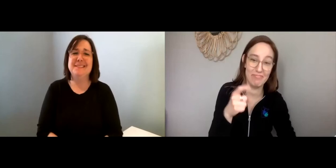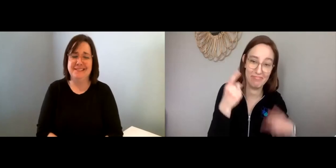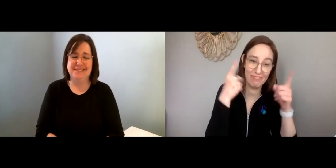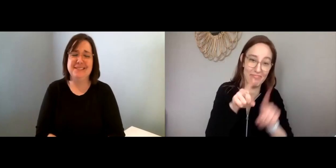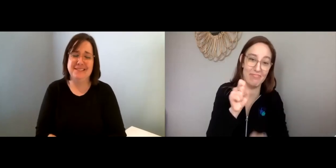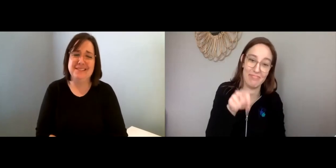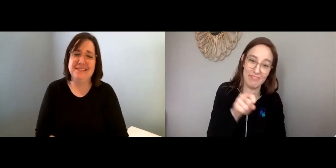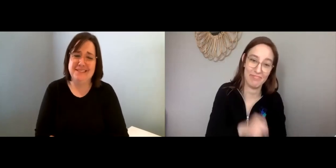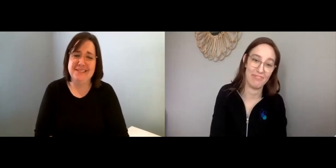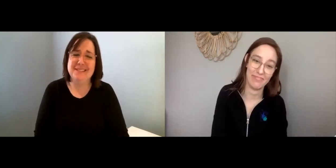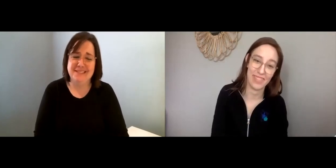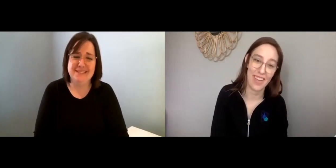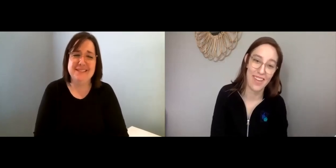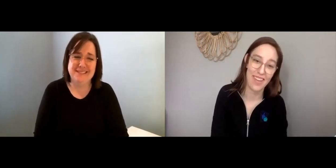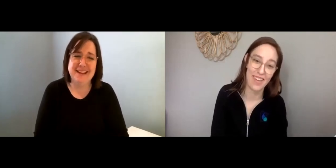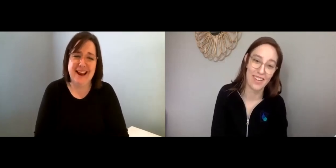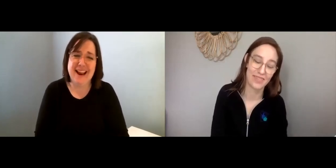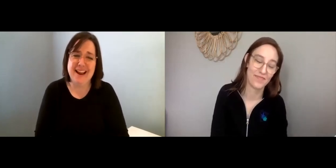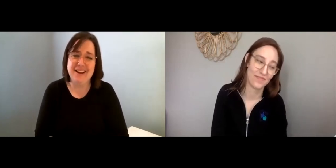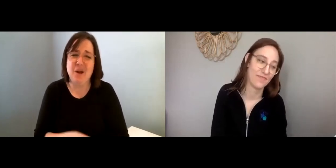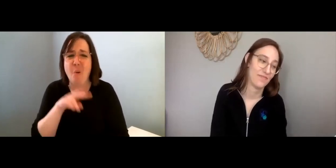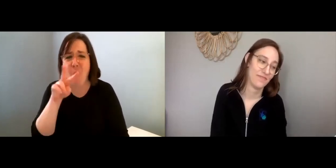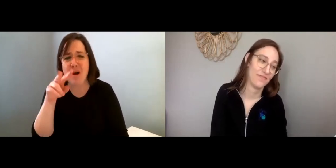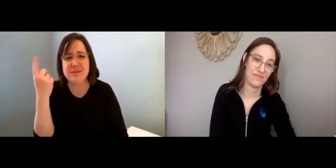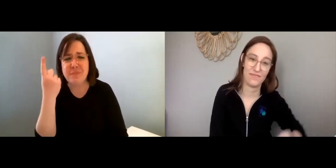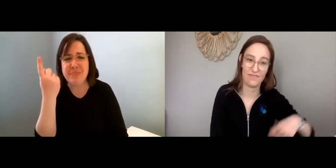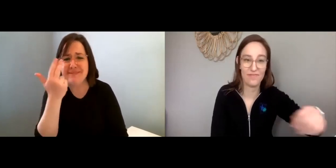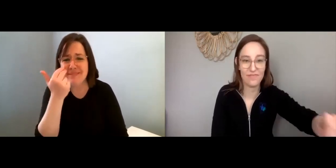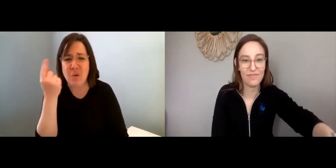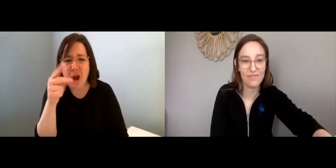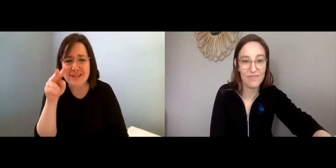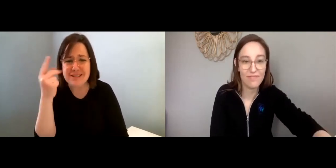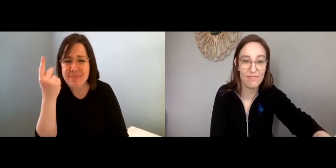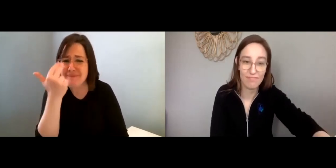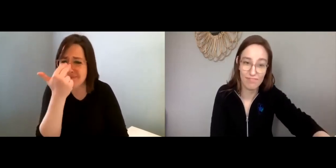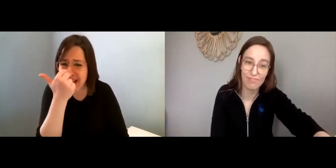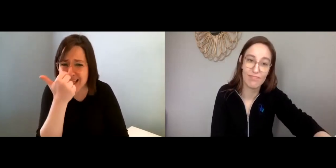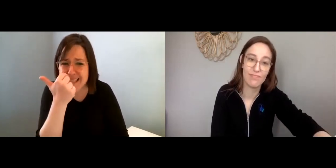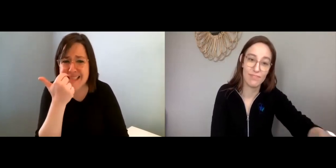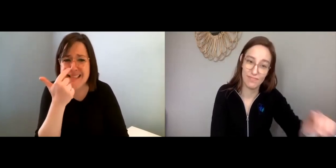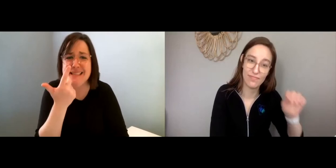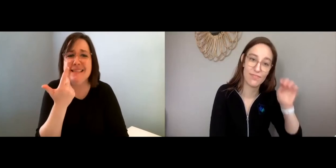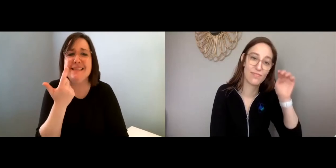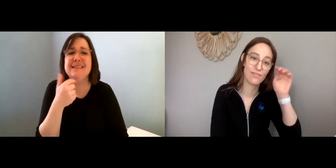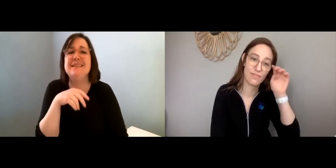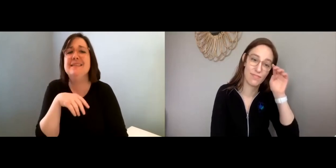Maggie: Oh. yeah, I agree! Lisa: Yeah, watch something...watch something funny!